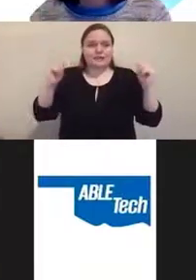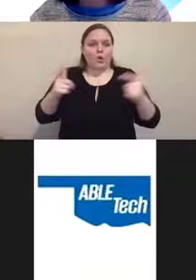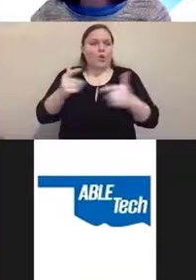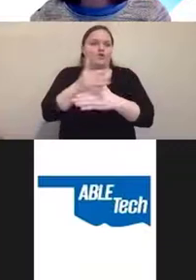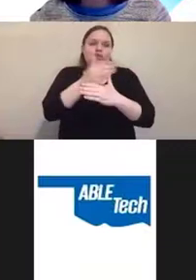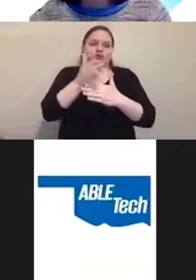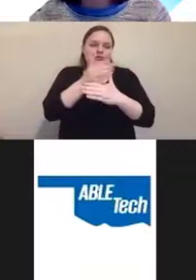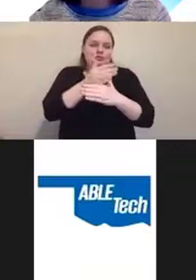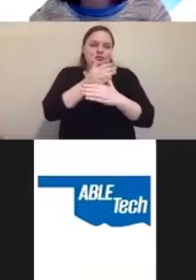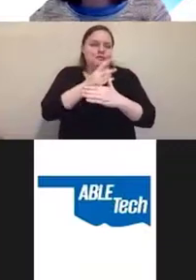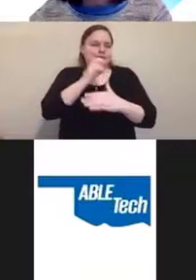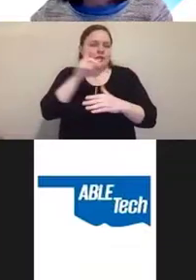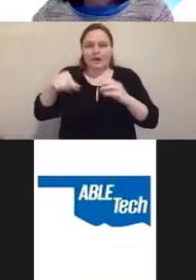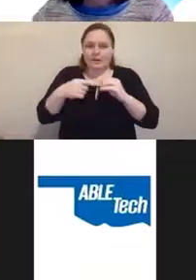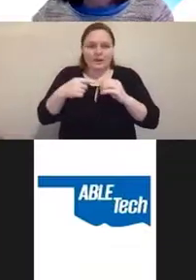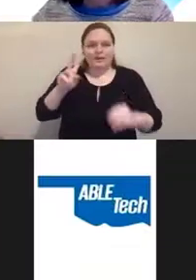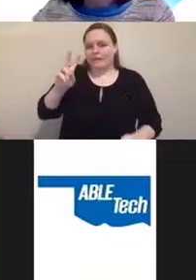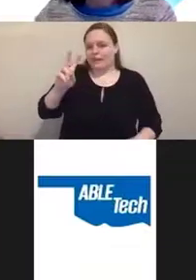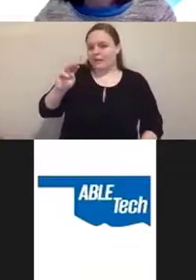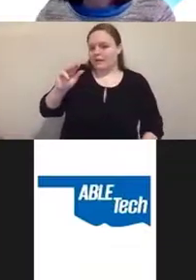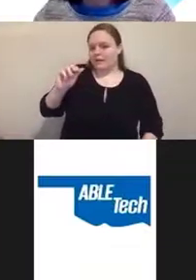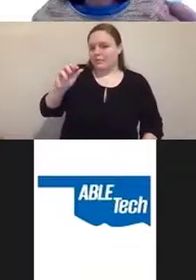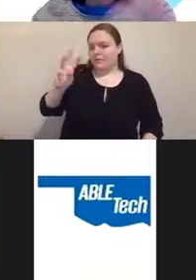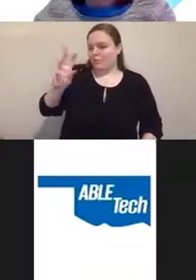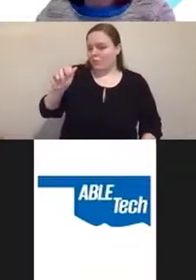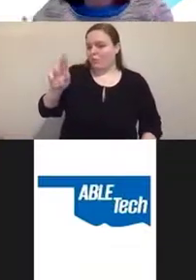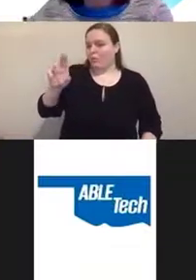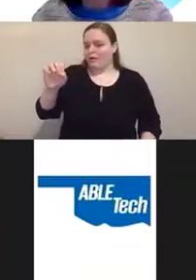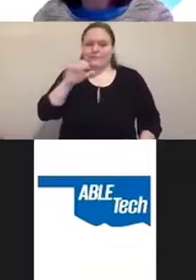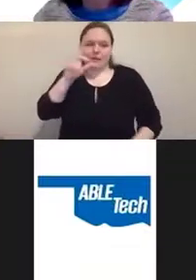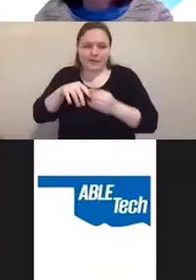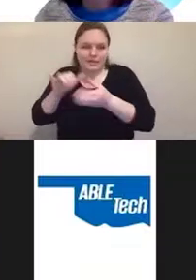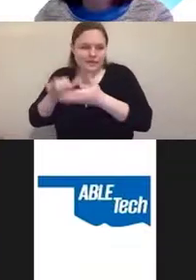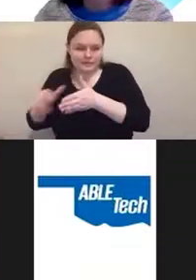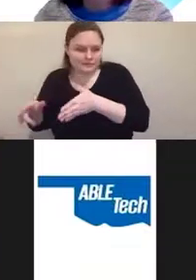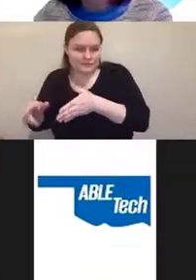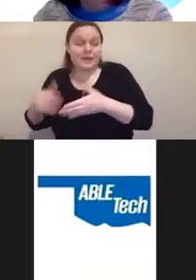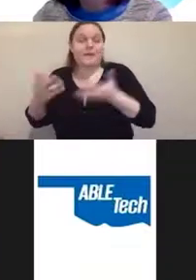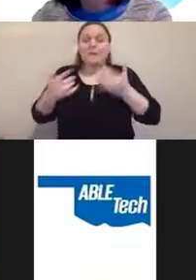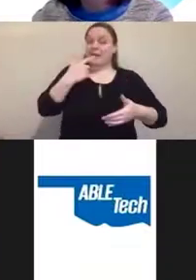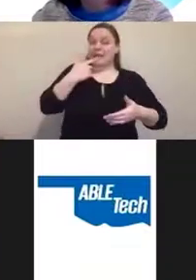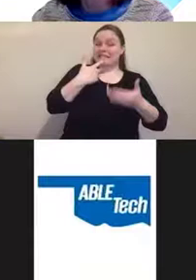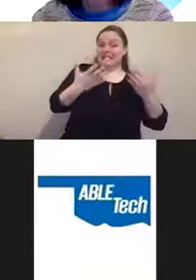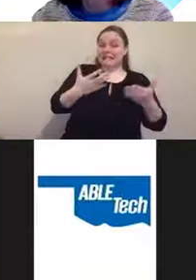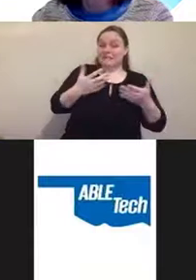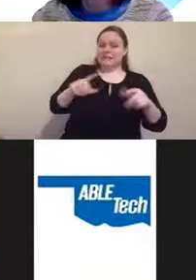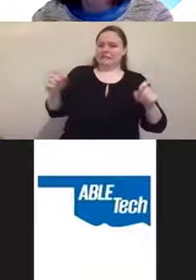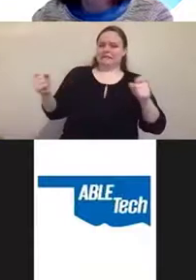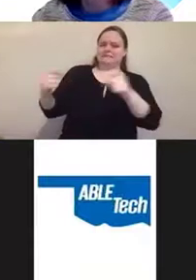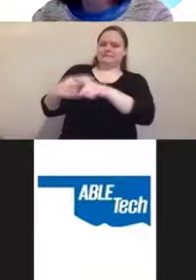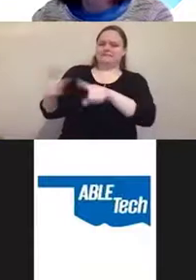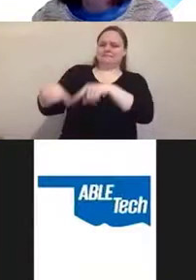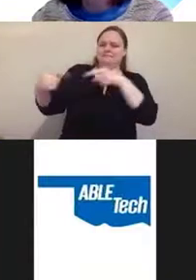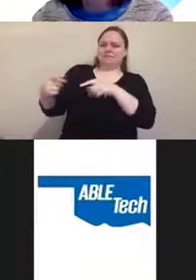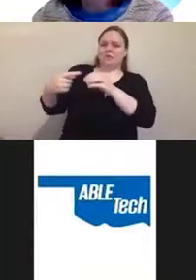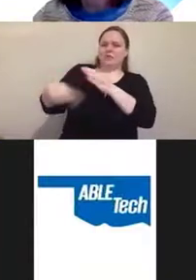OK, it's not about VMware because I may say things that are contrary to what VMware customers are doing.